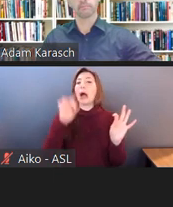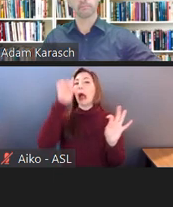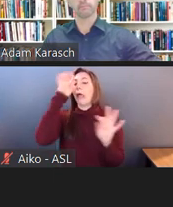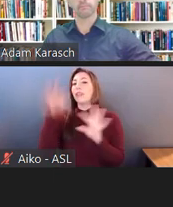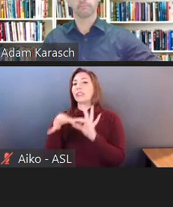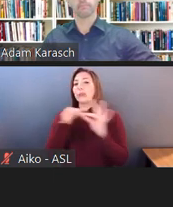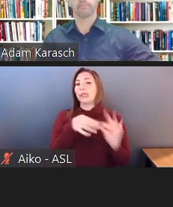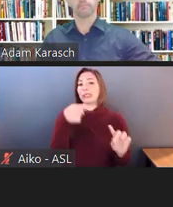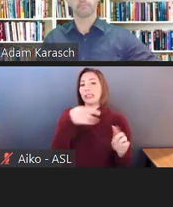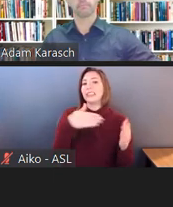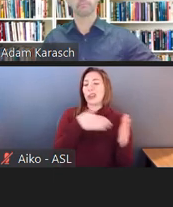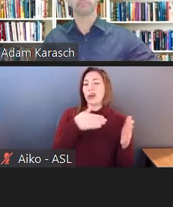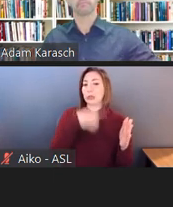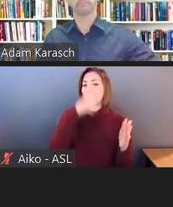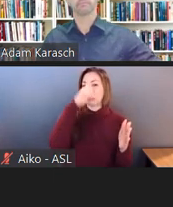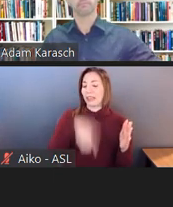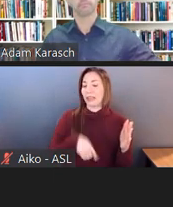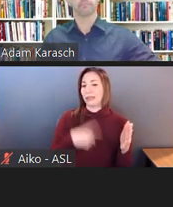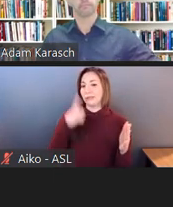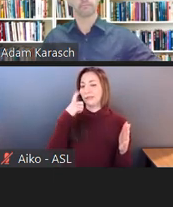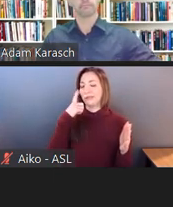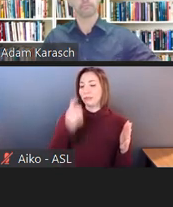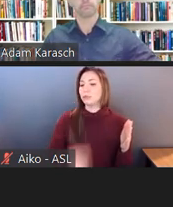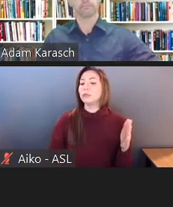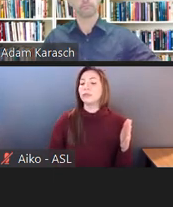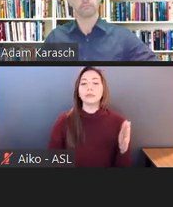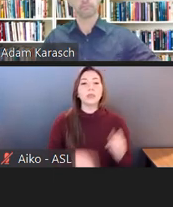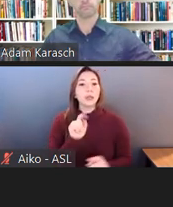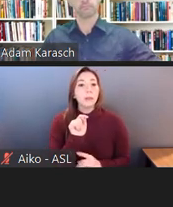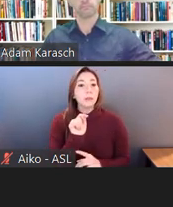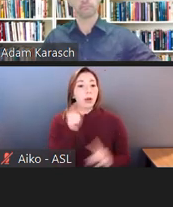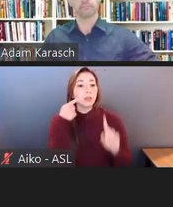But the tie-in between the public accommodations